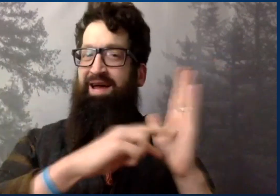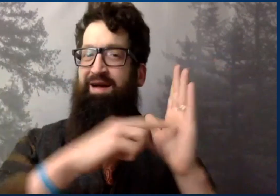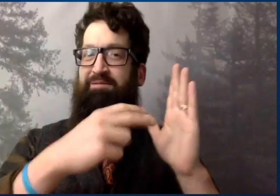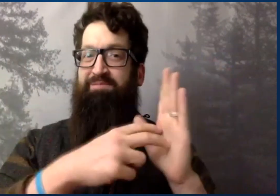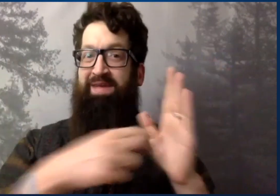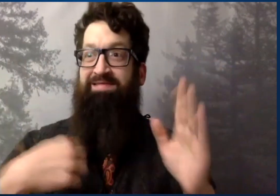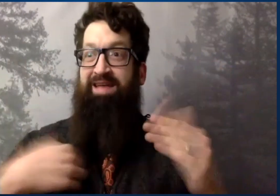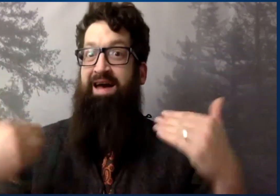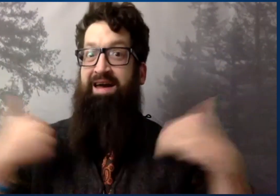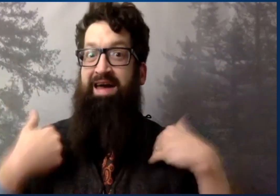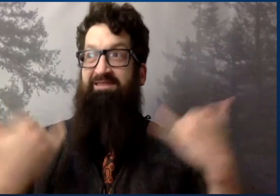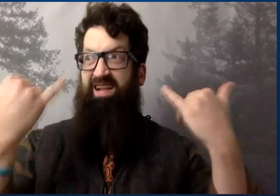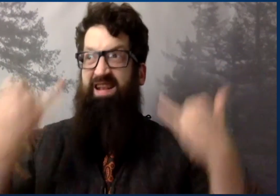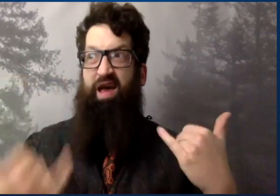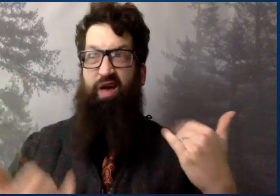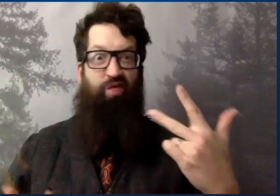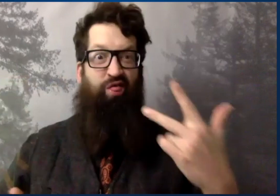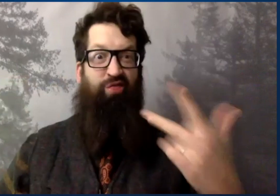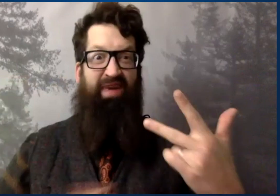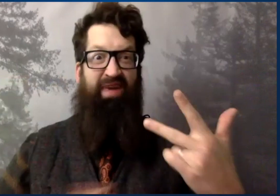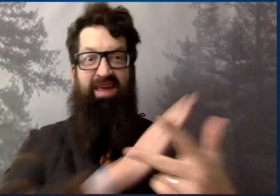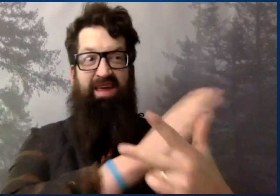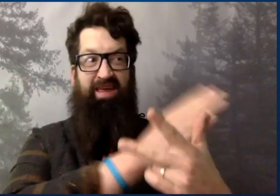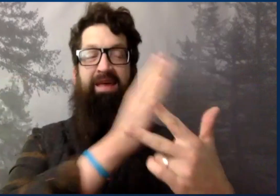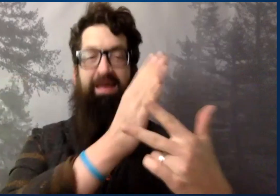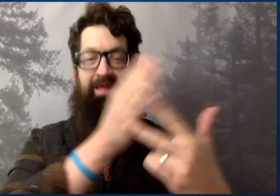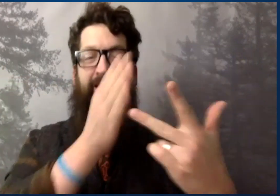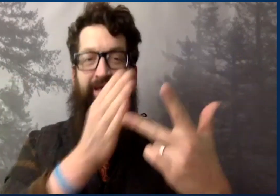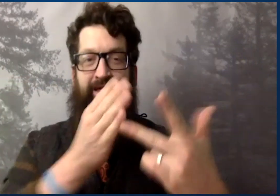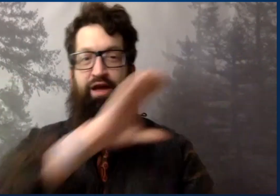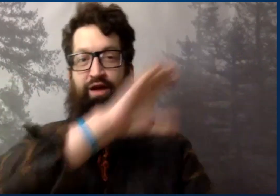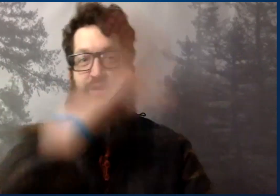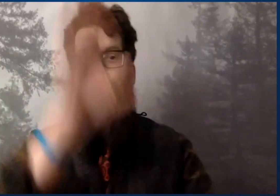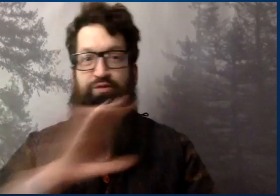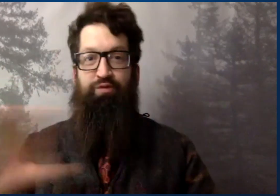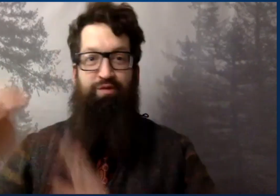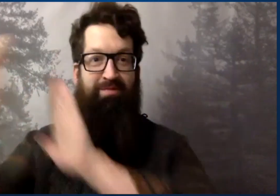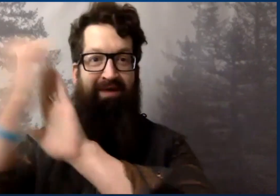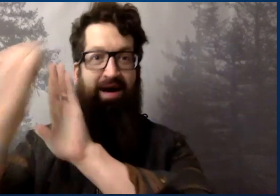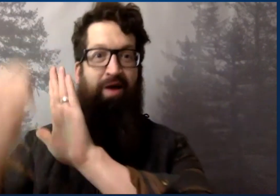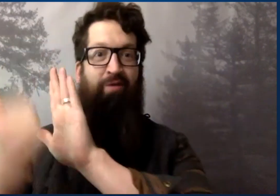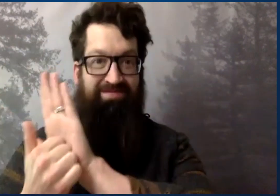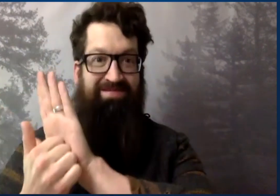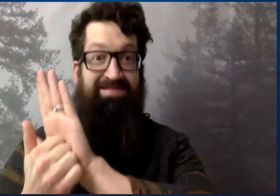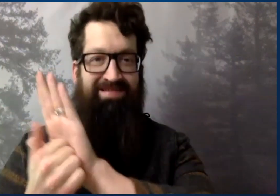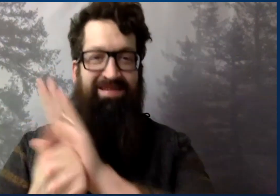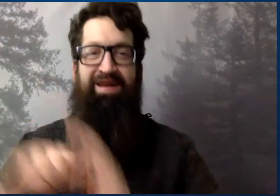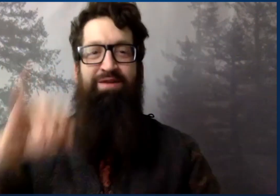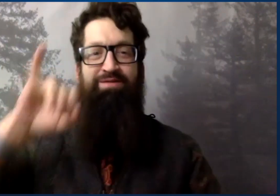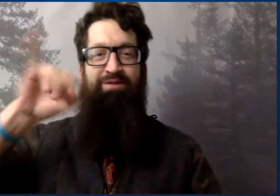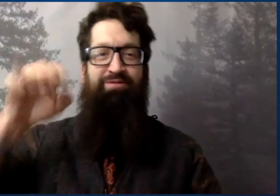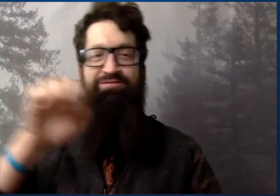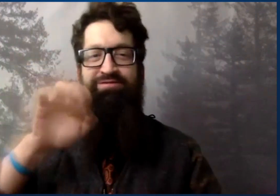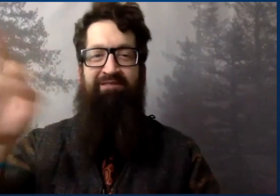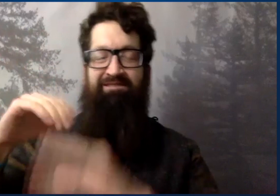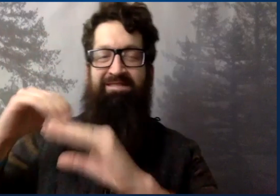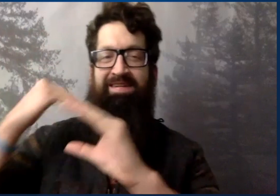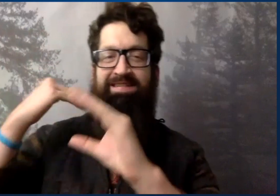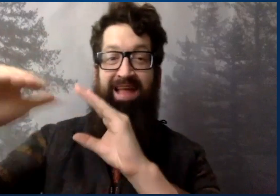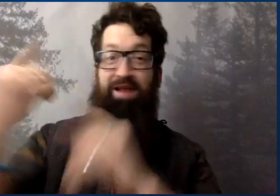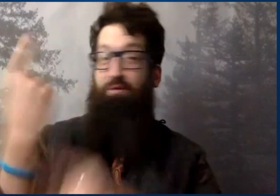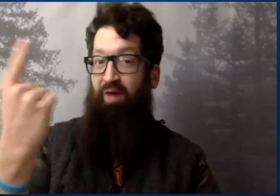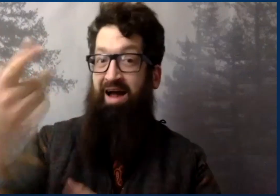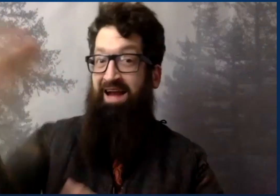recently joined the new university, and I currently have three Zoom accounts.